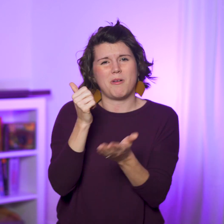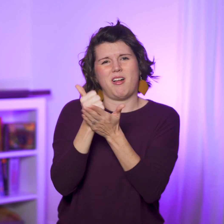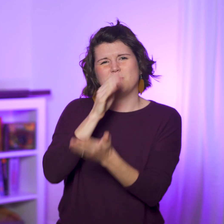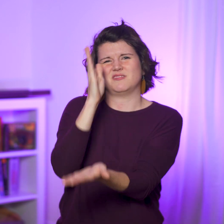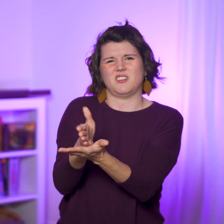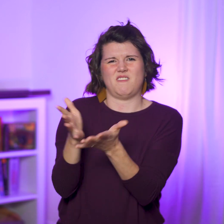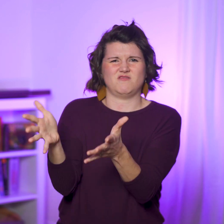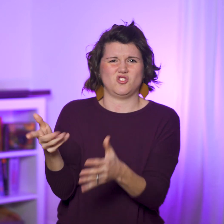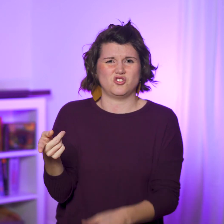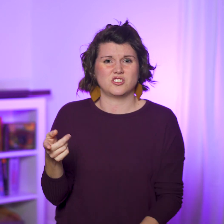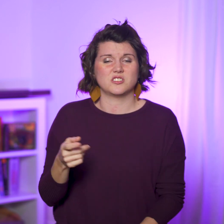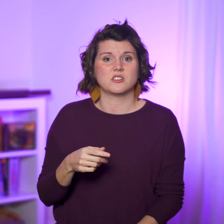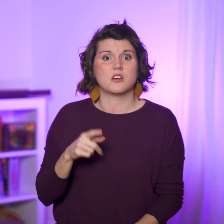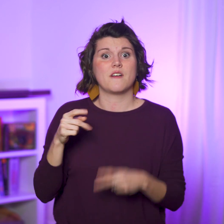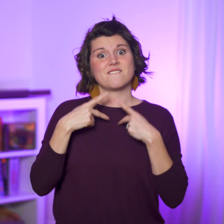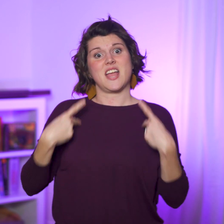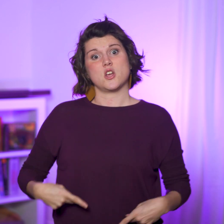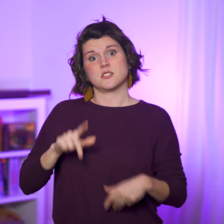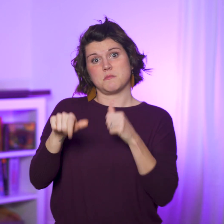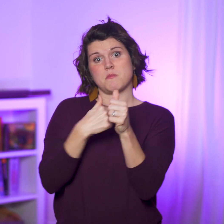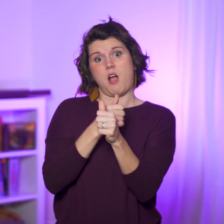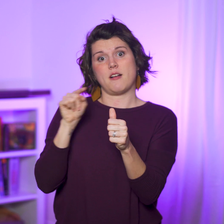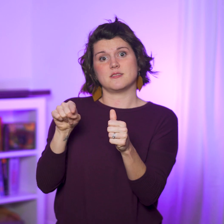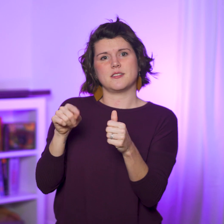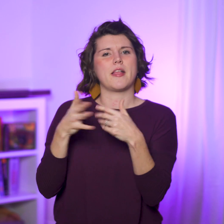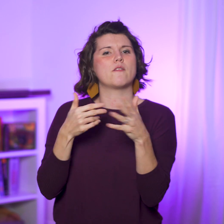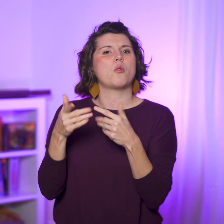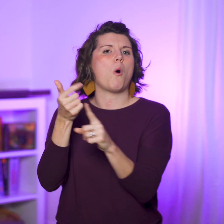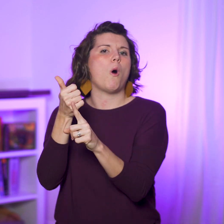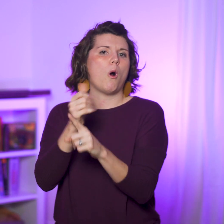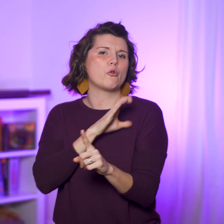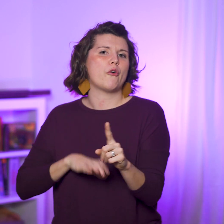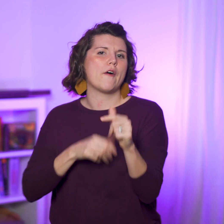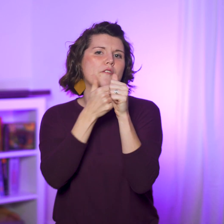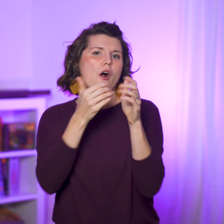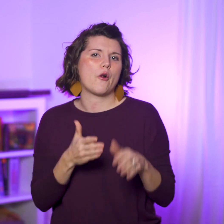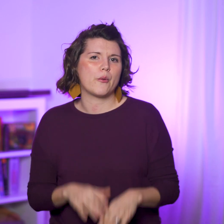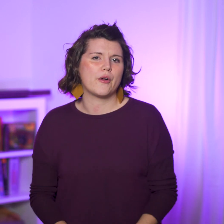putting a stop to it for good. Pharisees are behind this, even though they’re also Christ followers.